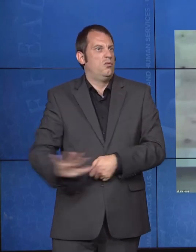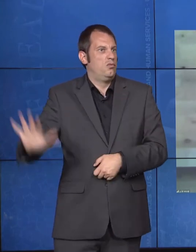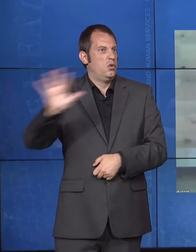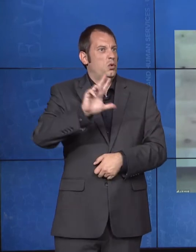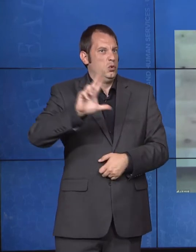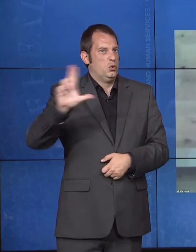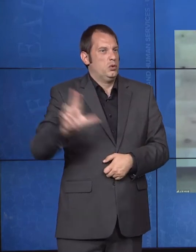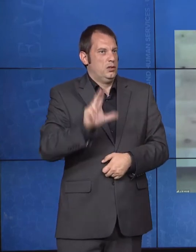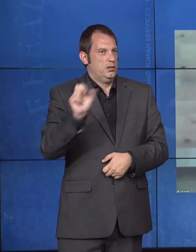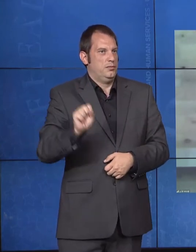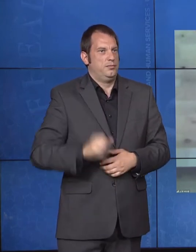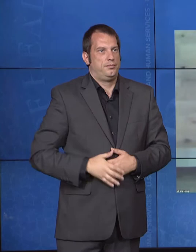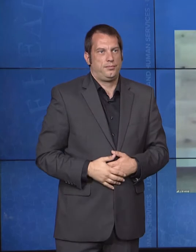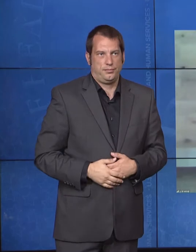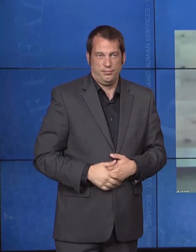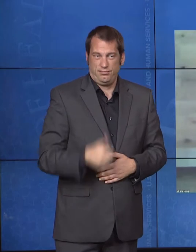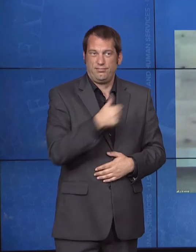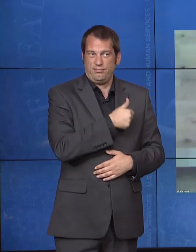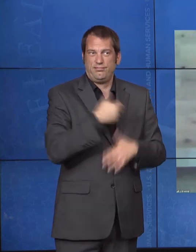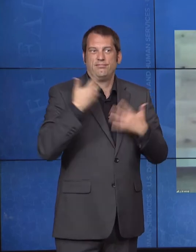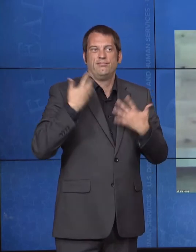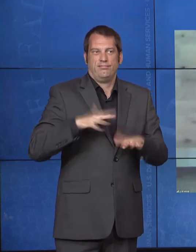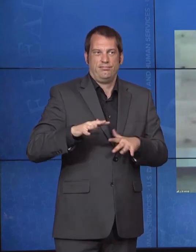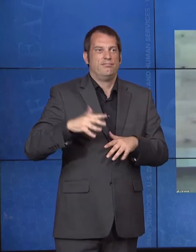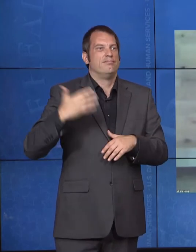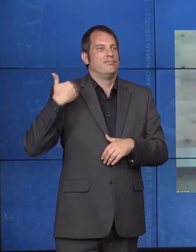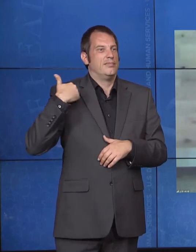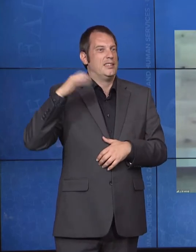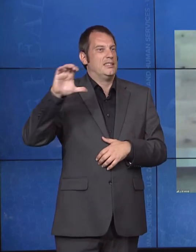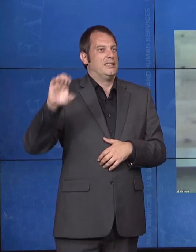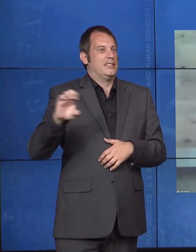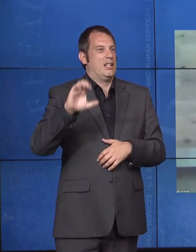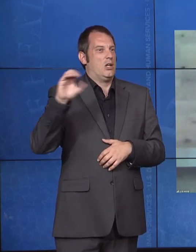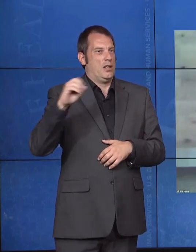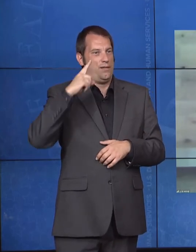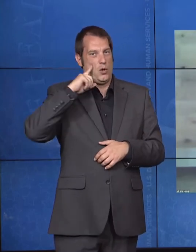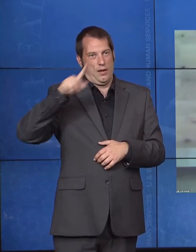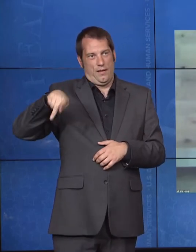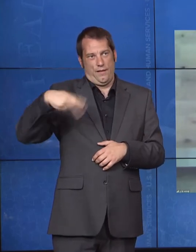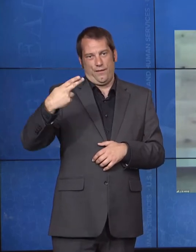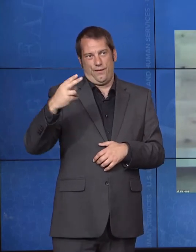the Phoenix Indian Medical Center, and as the veteran of the United States Air Force.